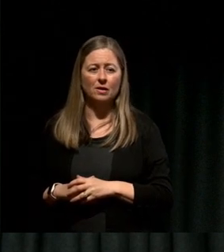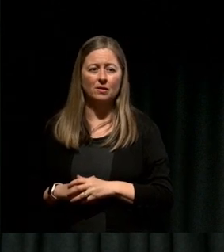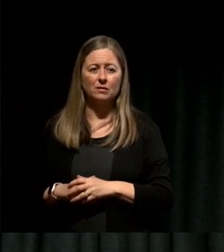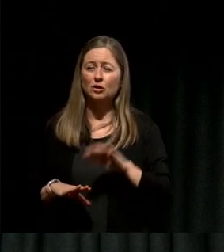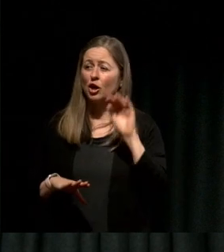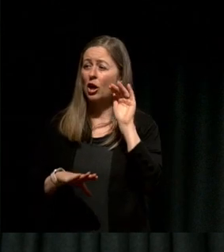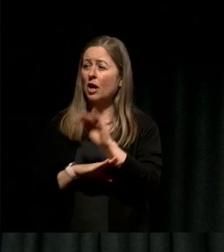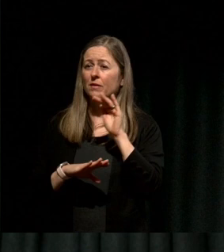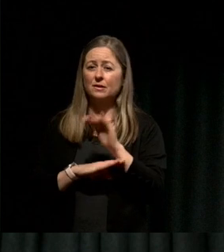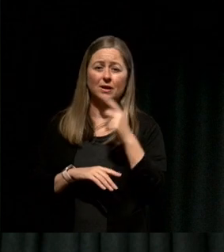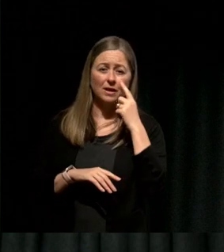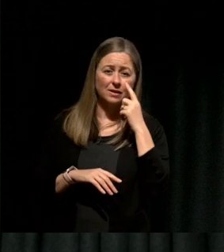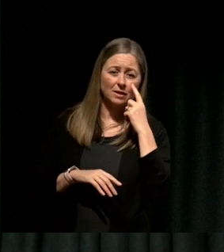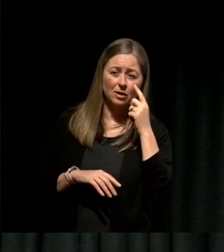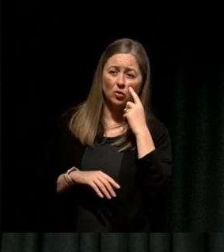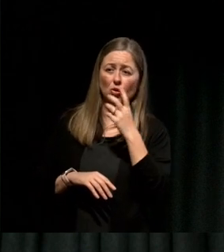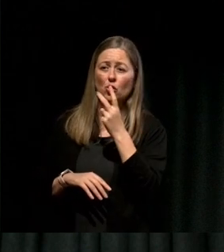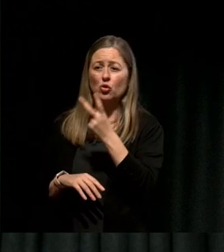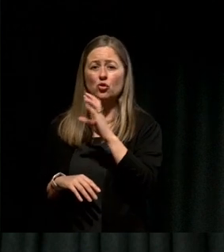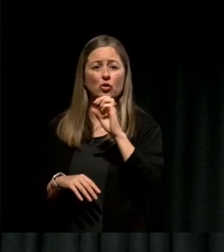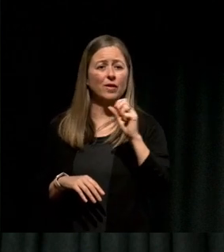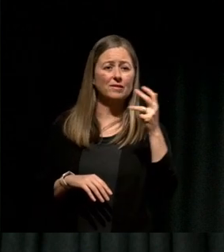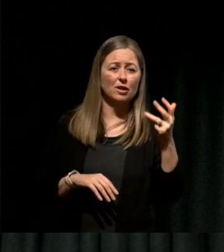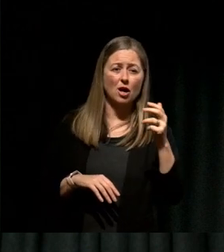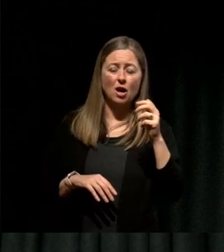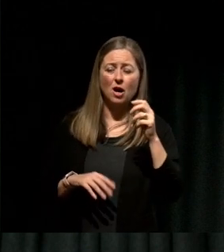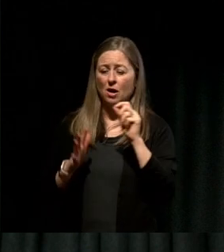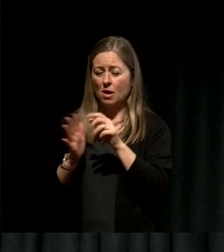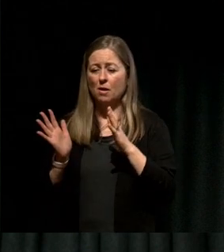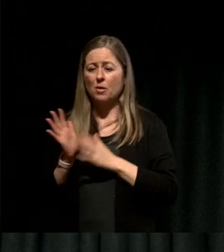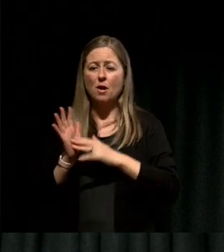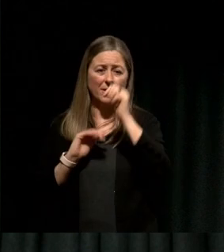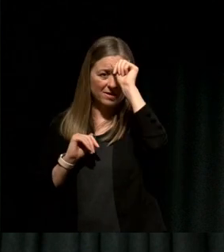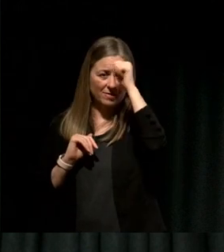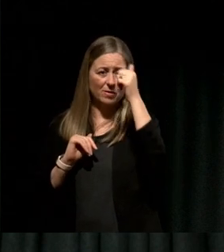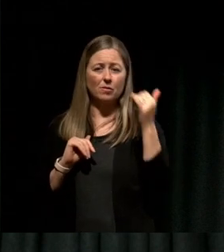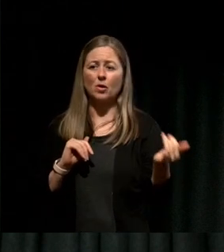On the 1st of June 2009 the prime minister of India Manmohan Singh telephoned Prime Minister